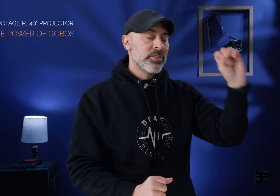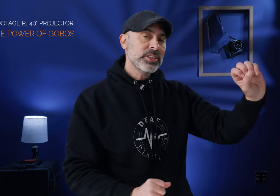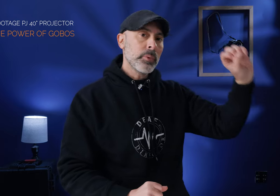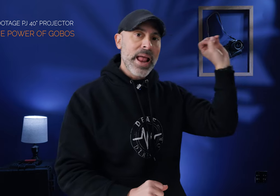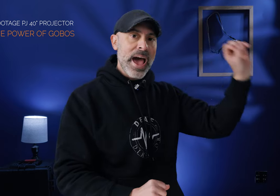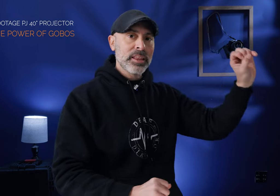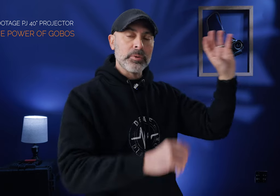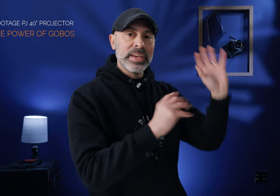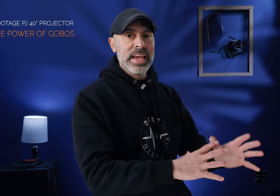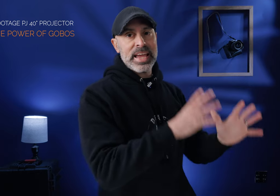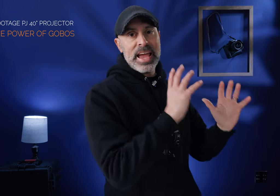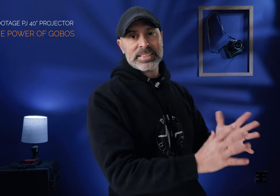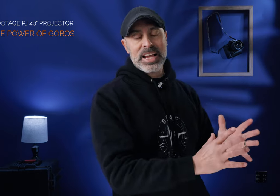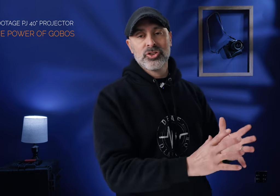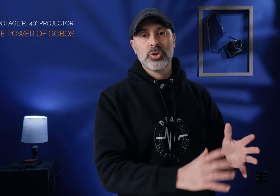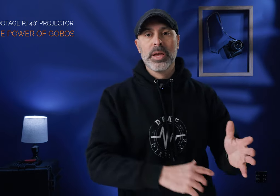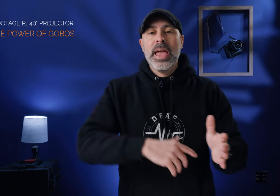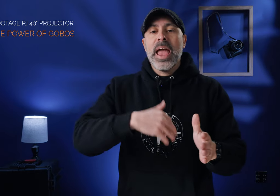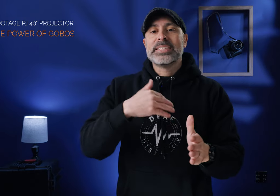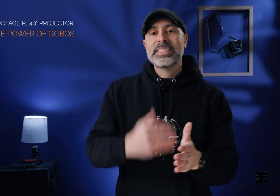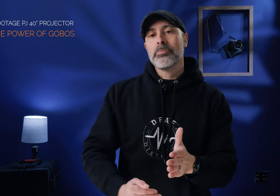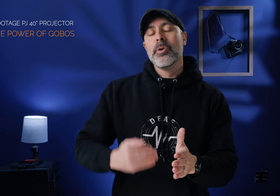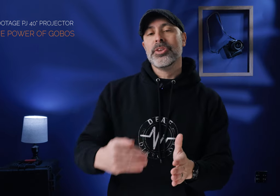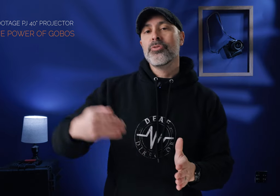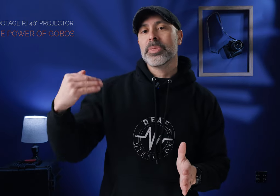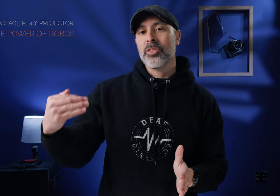this is a way to add a little bit of kick and texture to it and separate you from the other